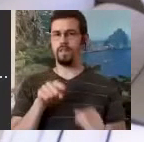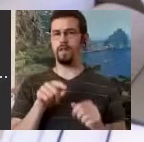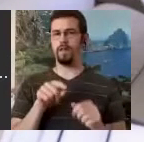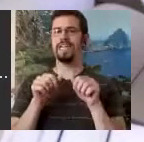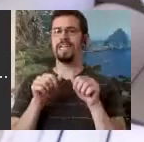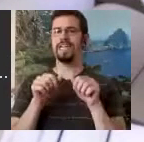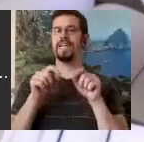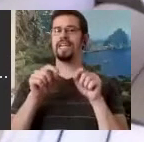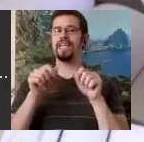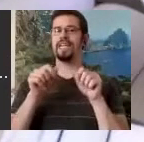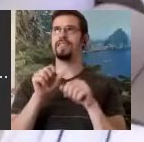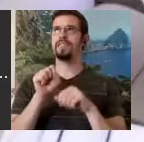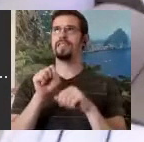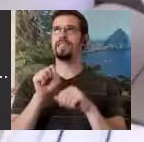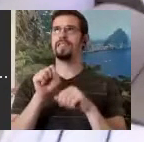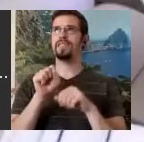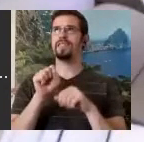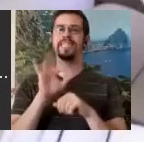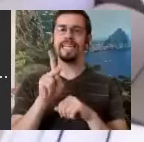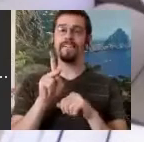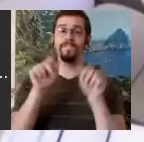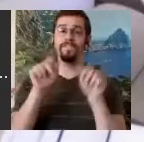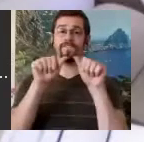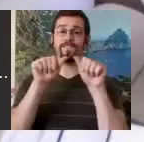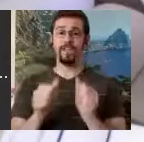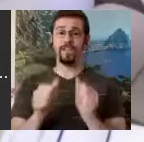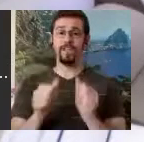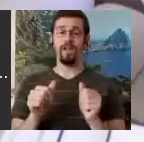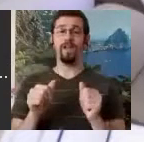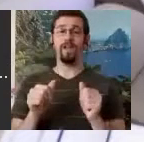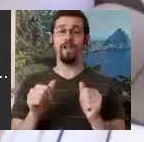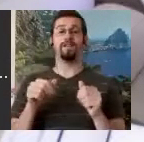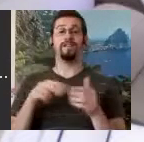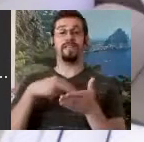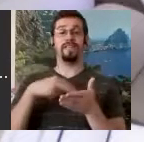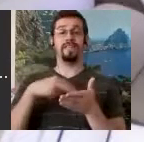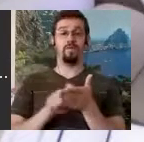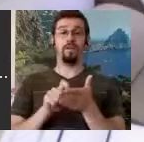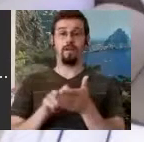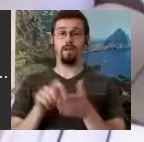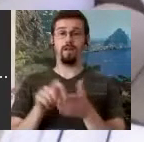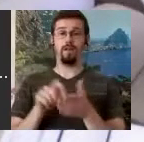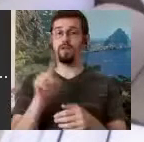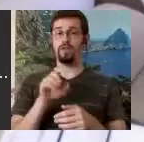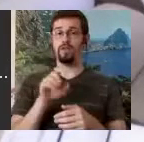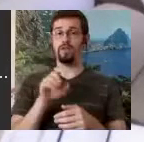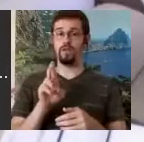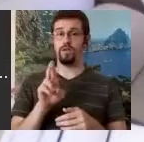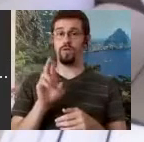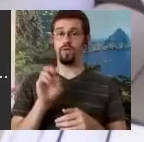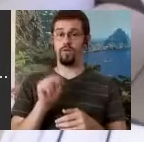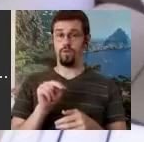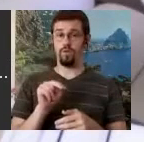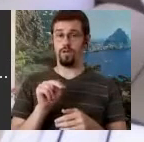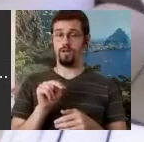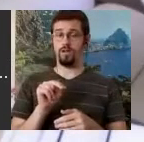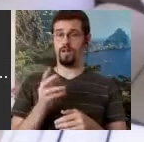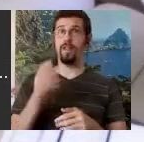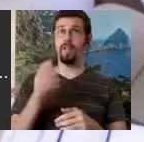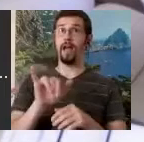system. Now Friedrich Albert Zorn, it is spelled Z-O-R-N, was back in the 1800s and his